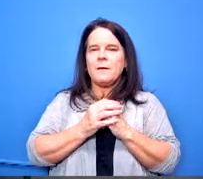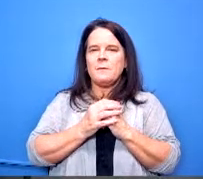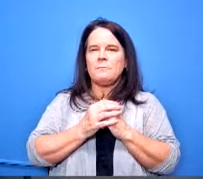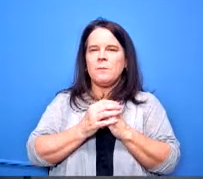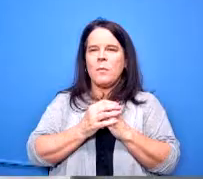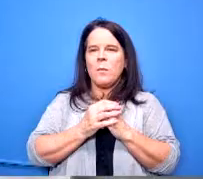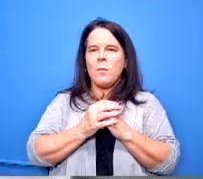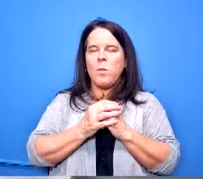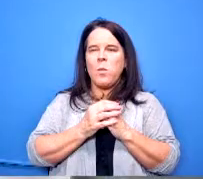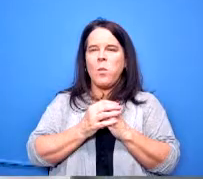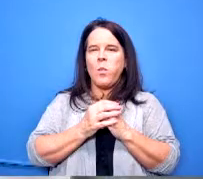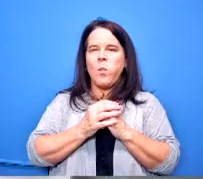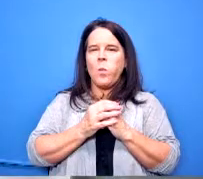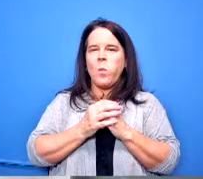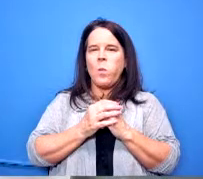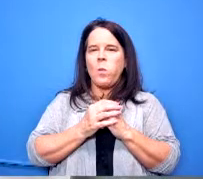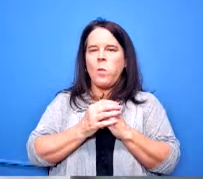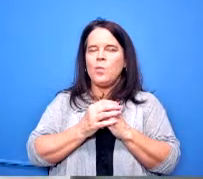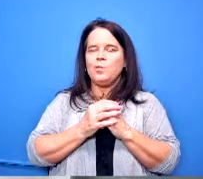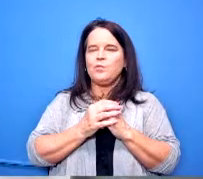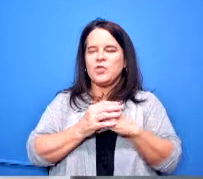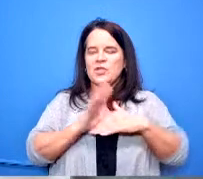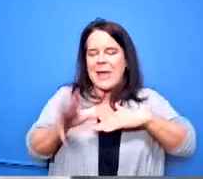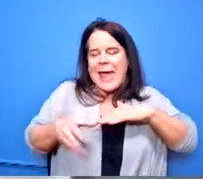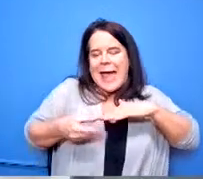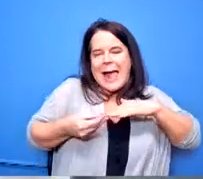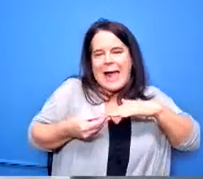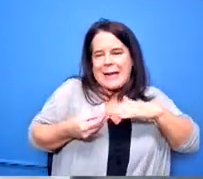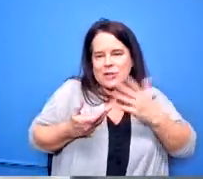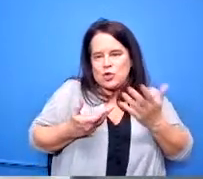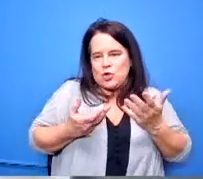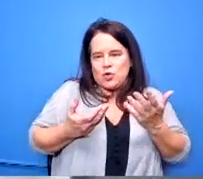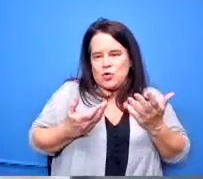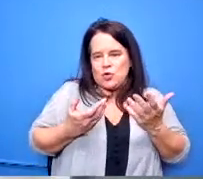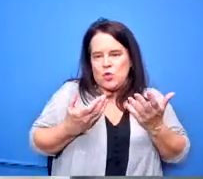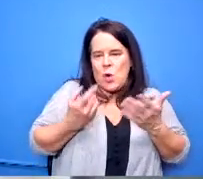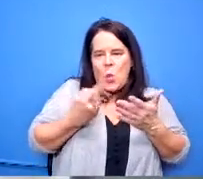augment what we already offer to see how many things that we can bring on um are there any